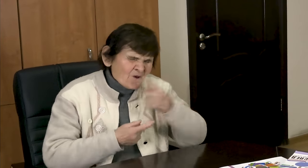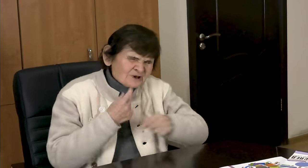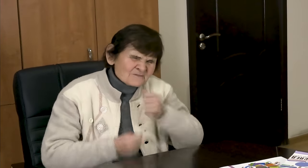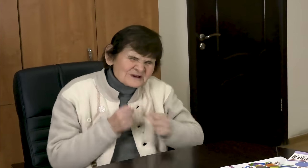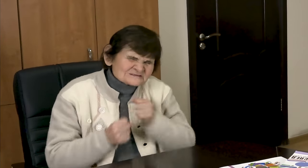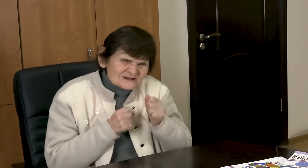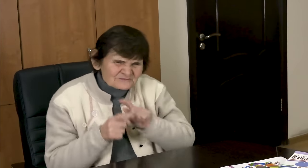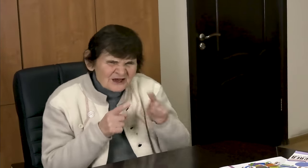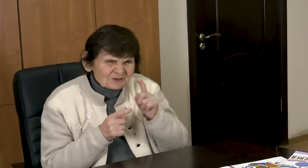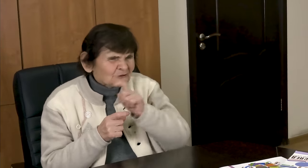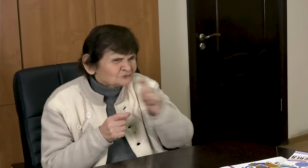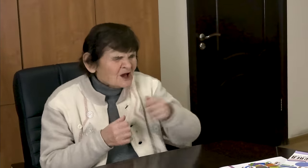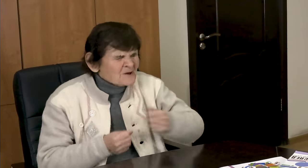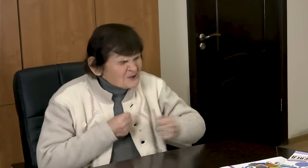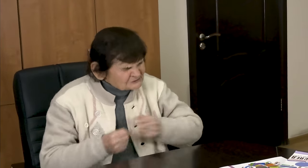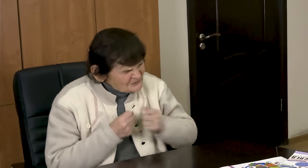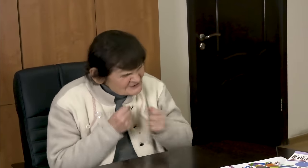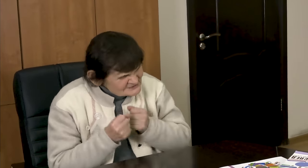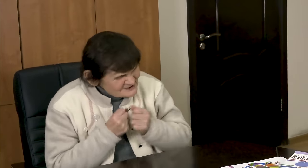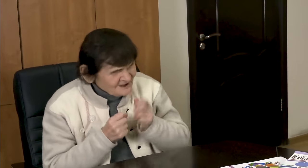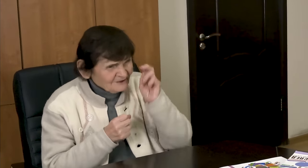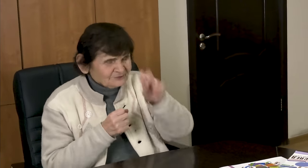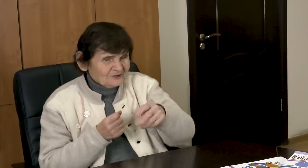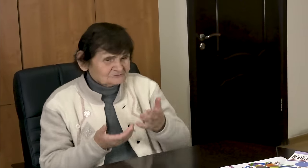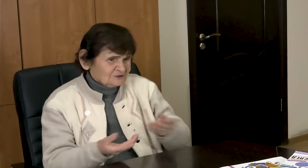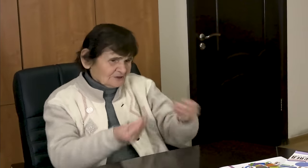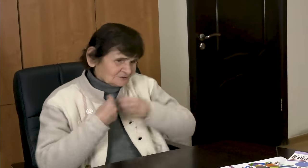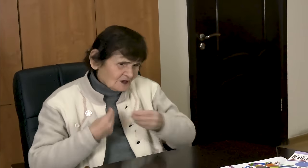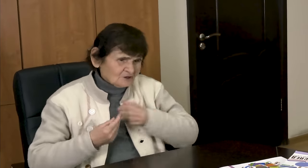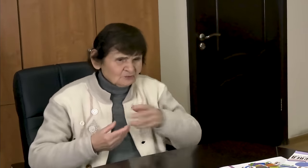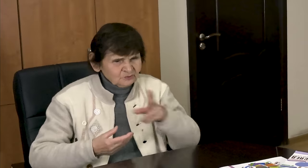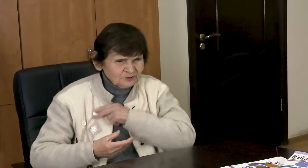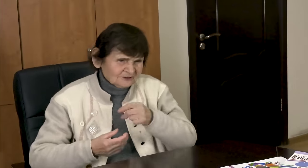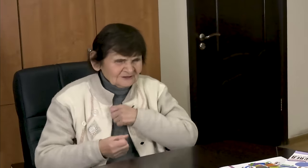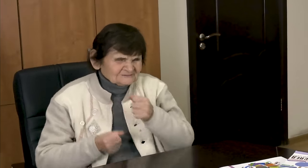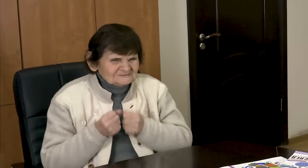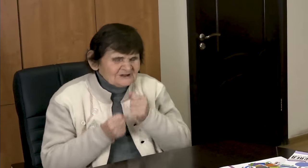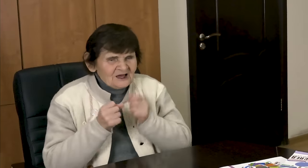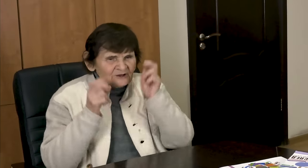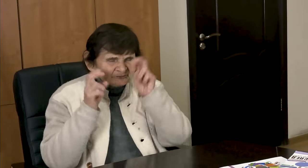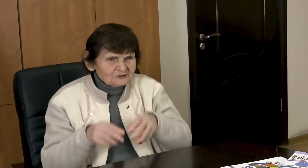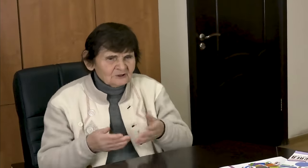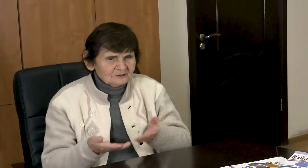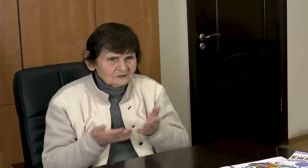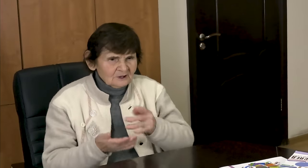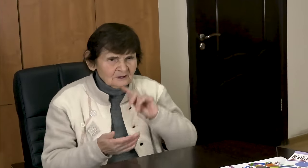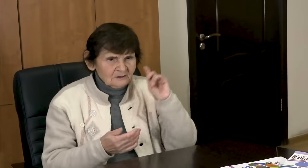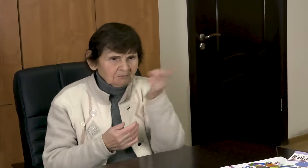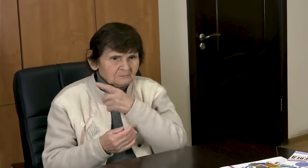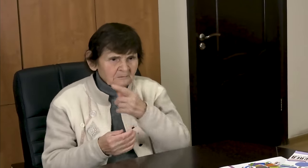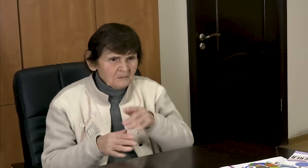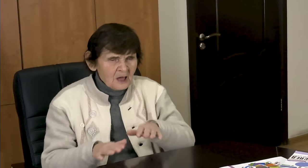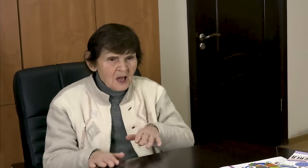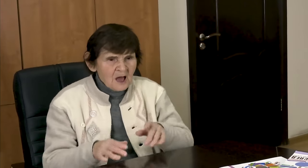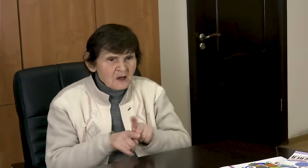picked them up, came back, handed over the documents and got to the starting point.